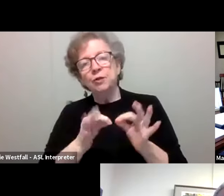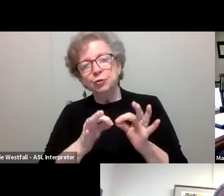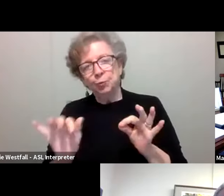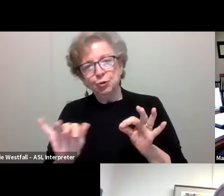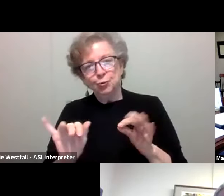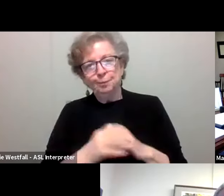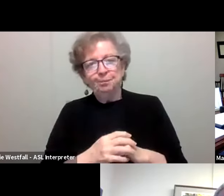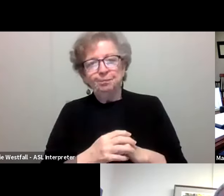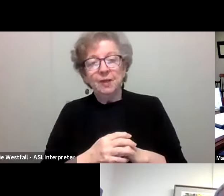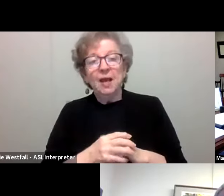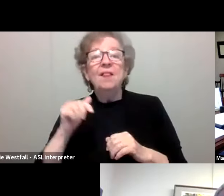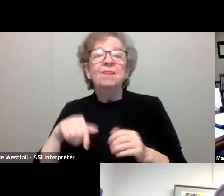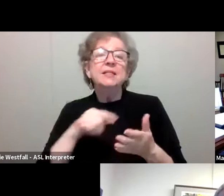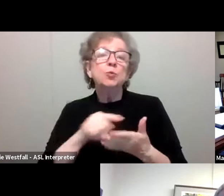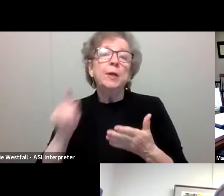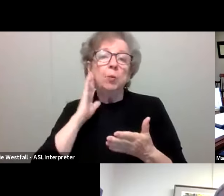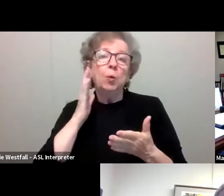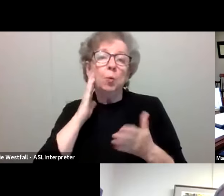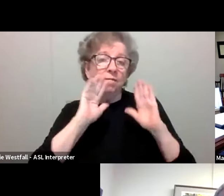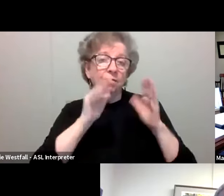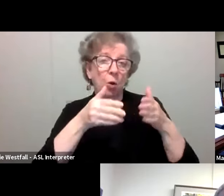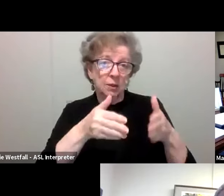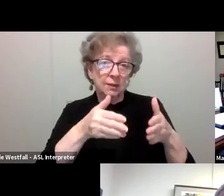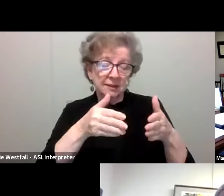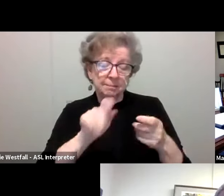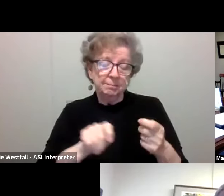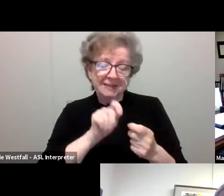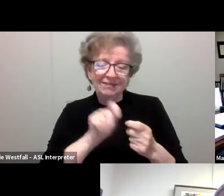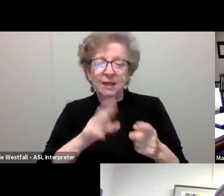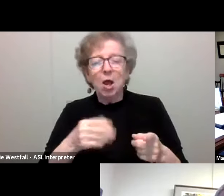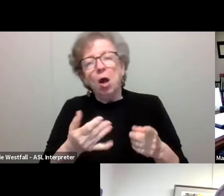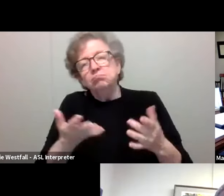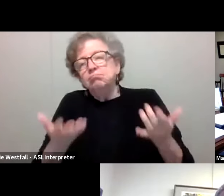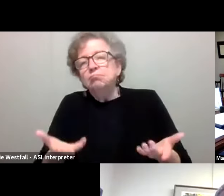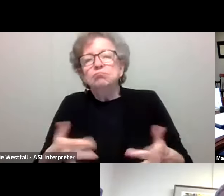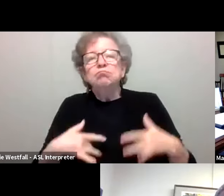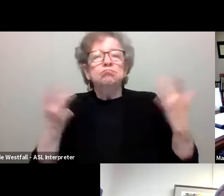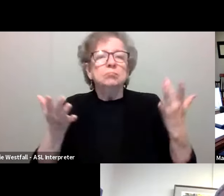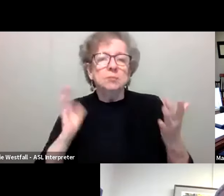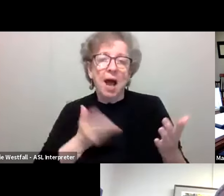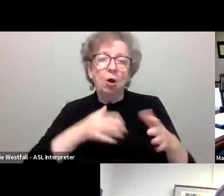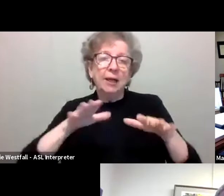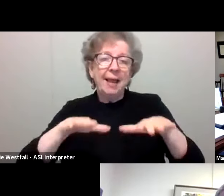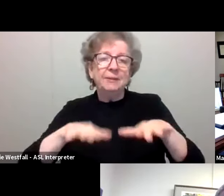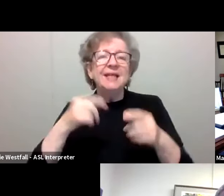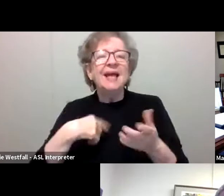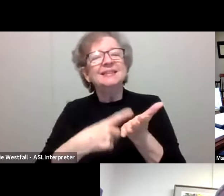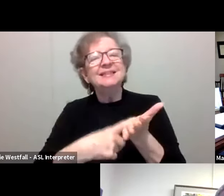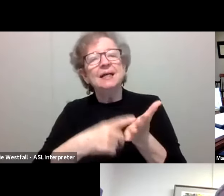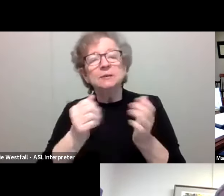This week, we're gonna focus significantly on current conditions on our campus, and discuss them in the context of public health,